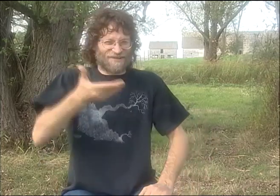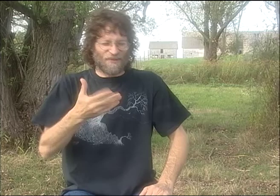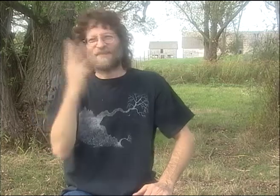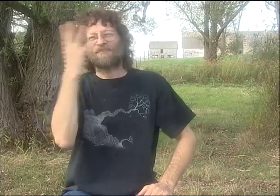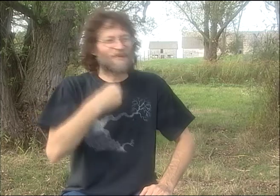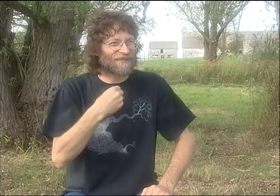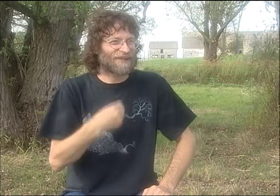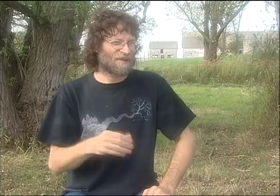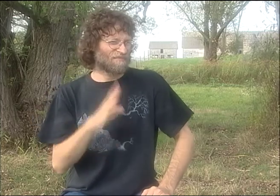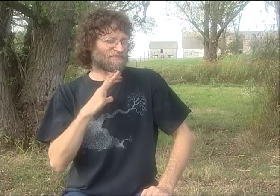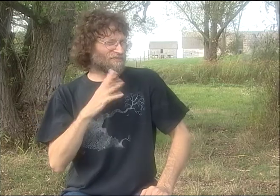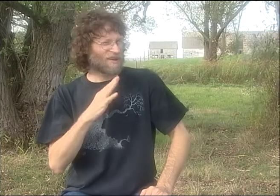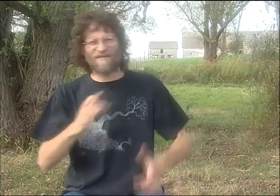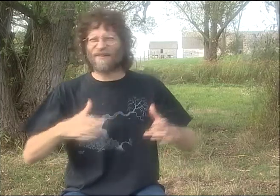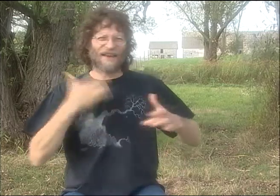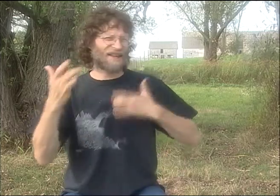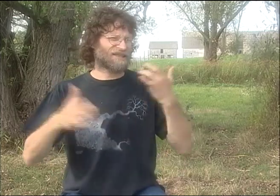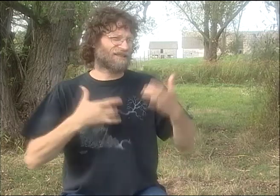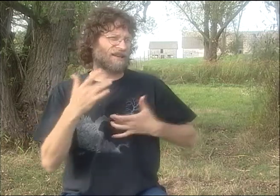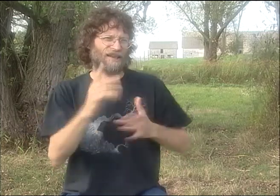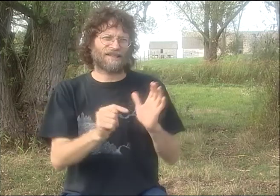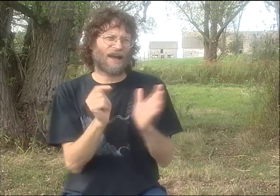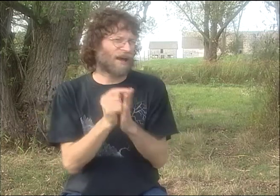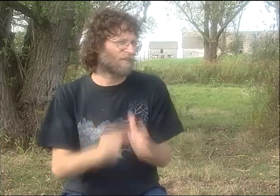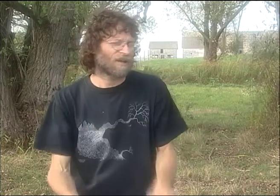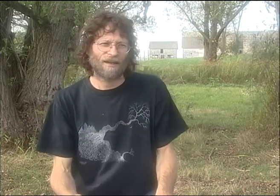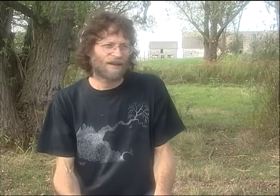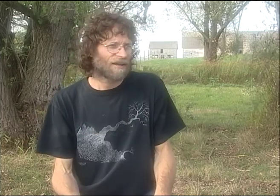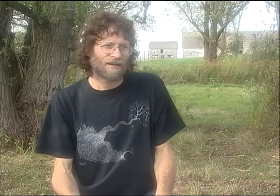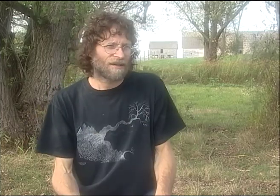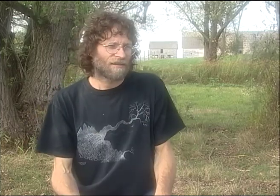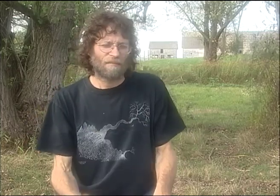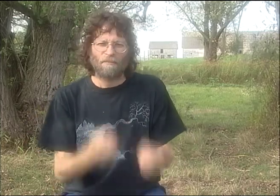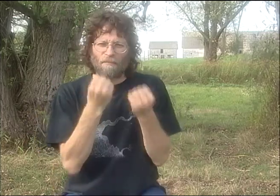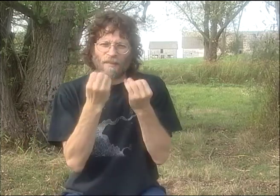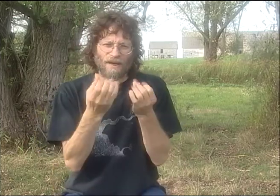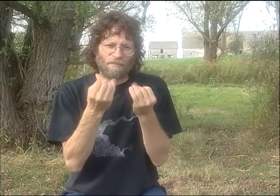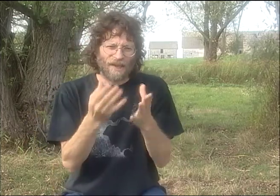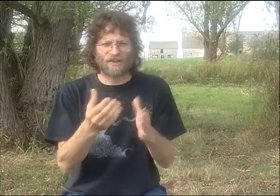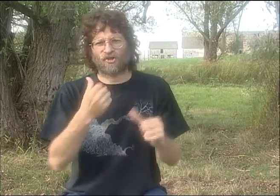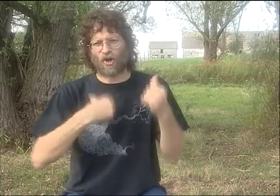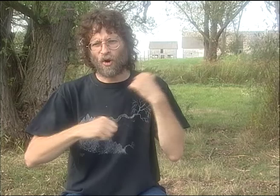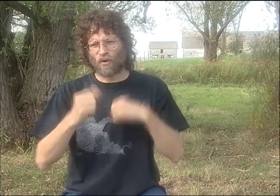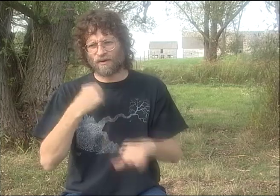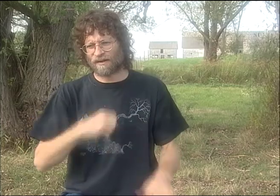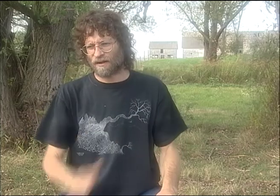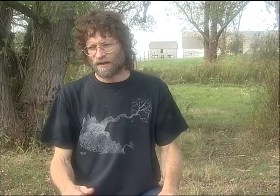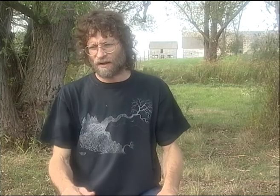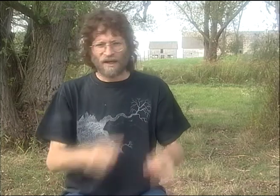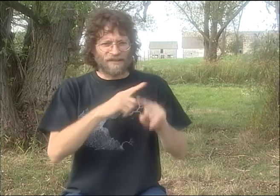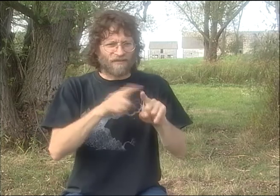IT WAS JUST BEAUTIFUL. AND DEBBIE DID A BEAUTIFUL INTRODUCTION, TOO. IT WAS JUST SUCH AN EXCITING TIME.